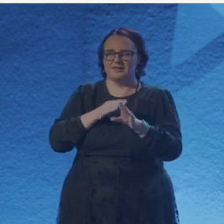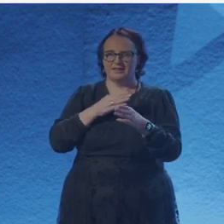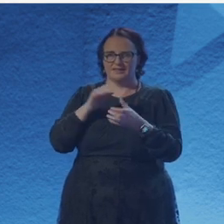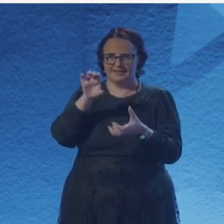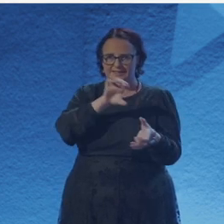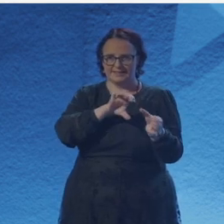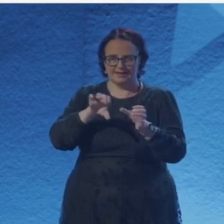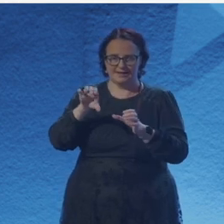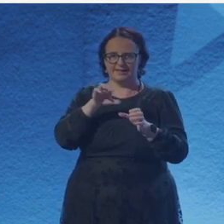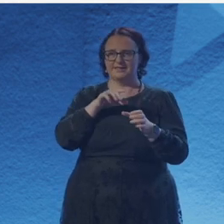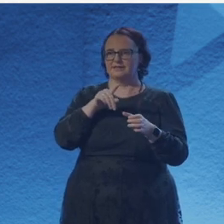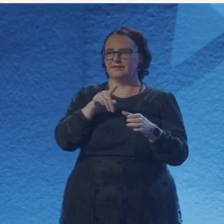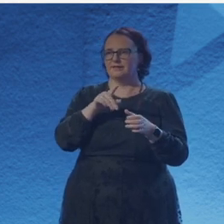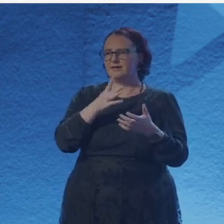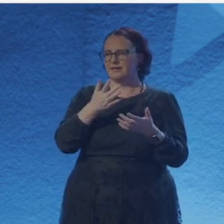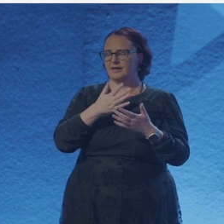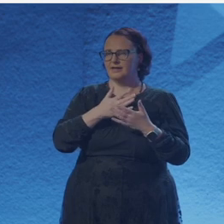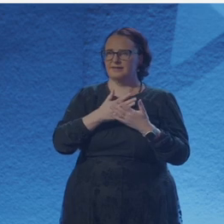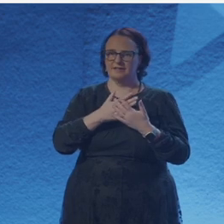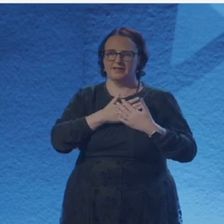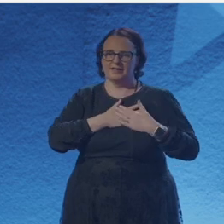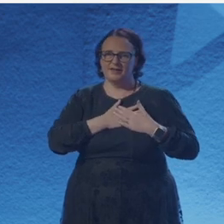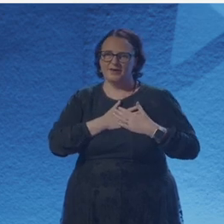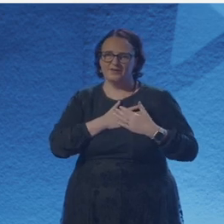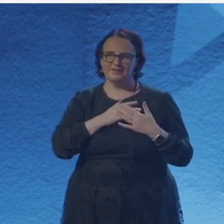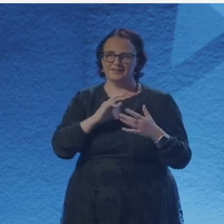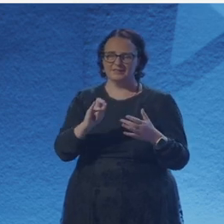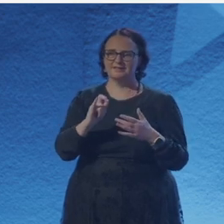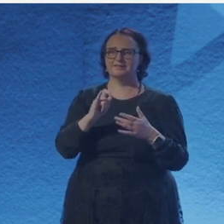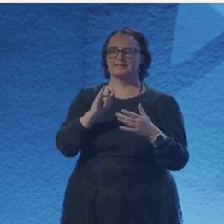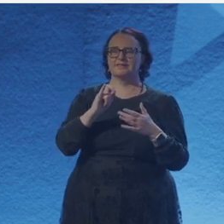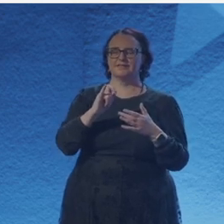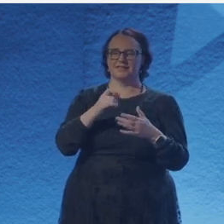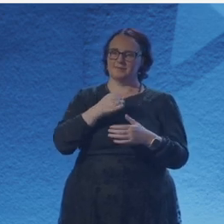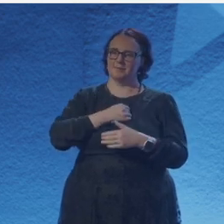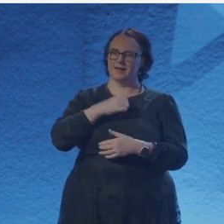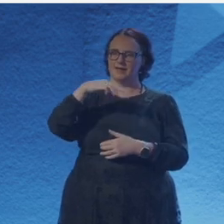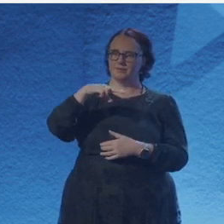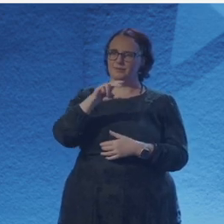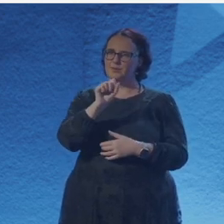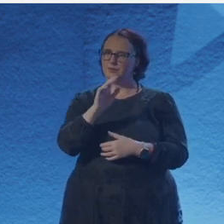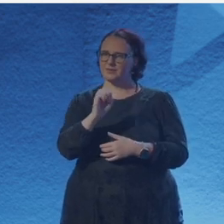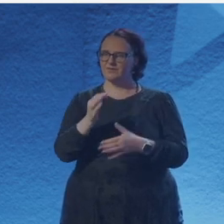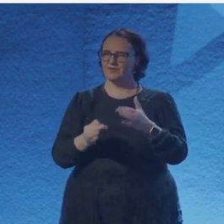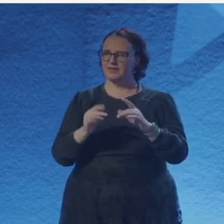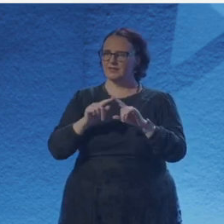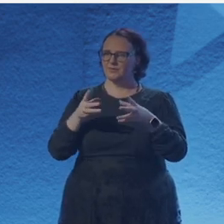And we all know now there isn't. But it's very